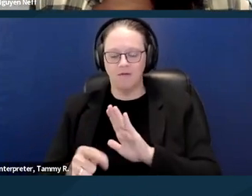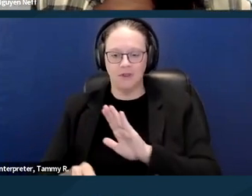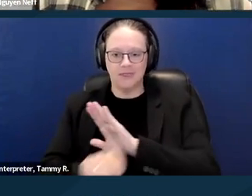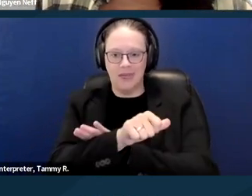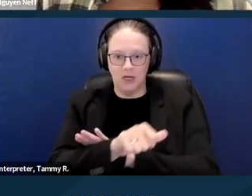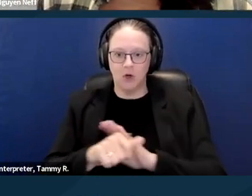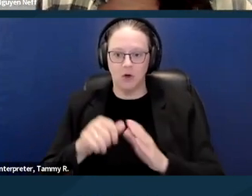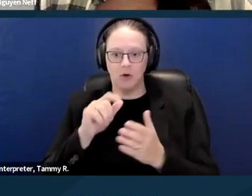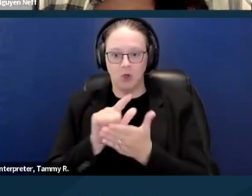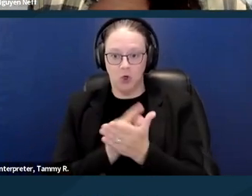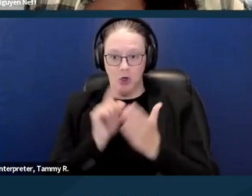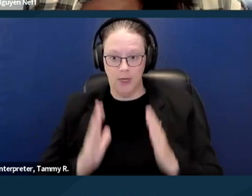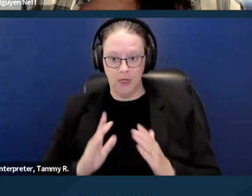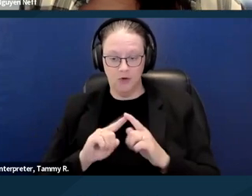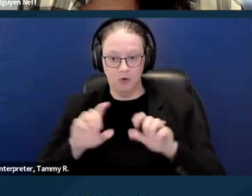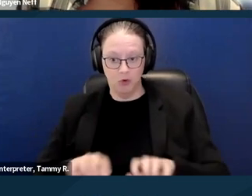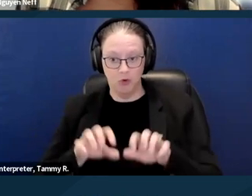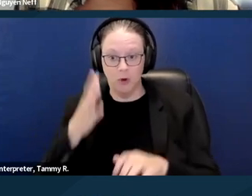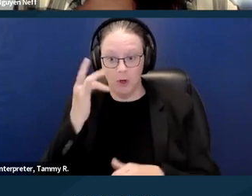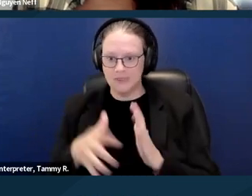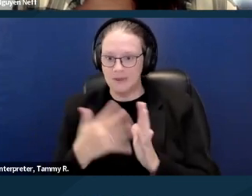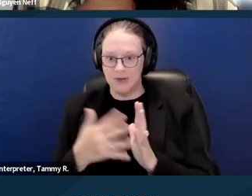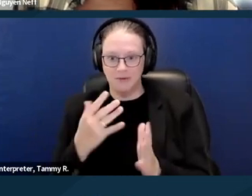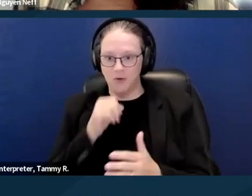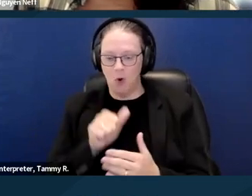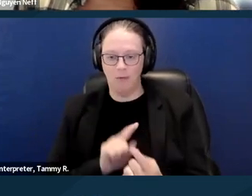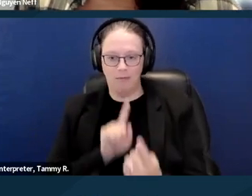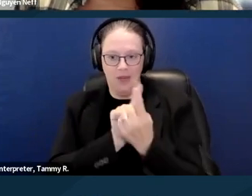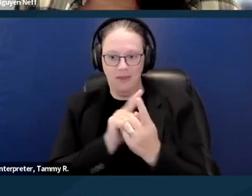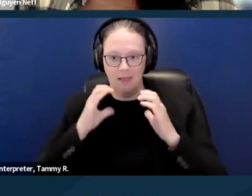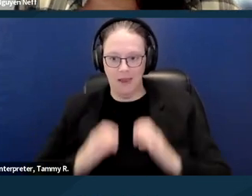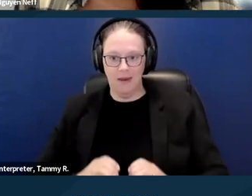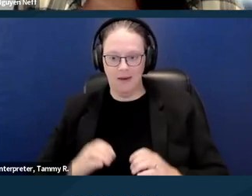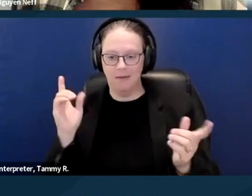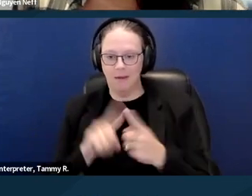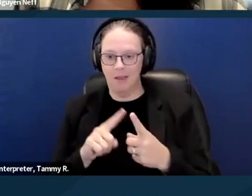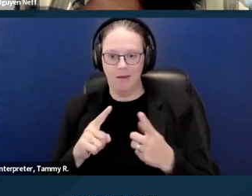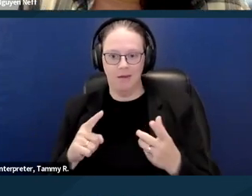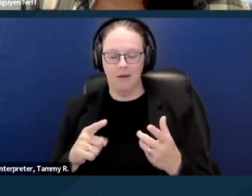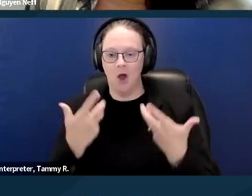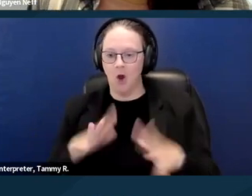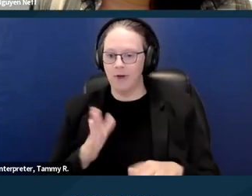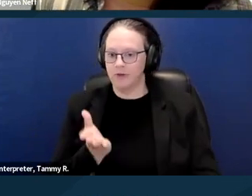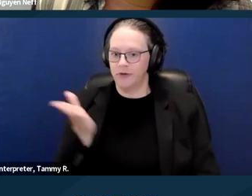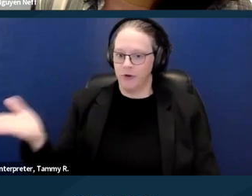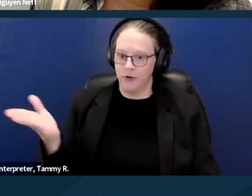'cause sometimes you don't meet the client until they're already in the position where they've been served as summons and complaint